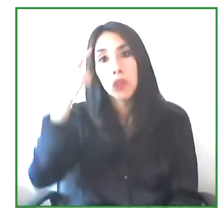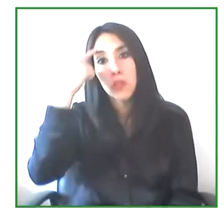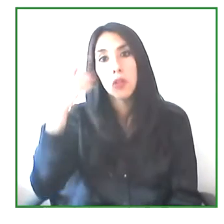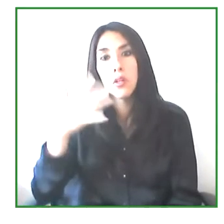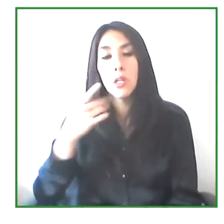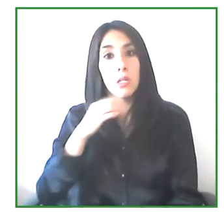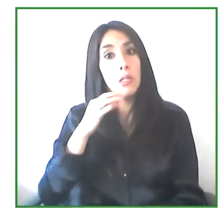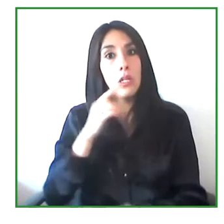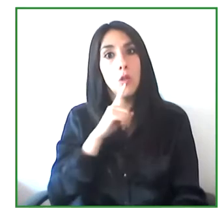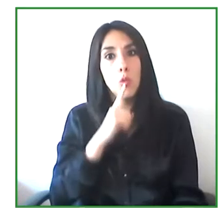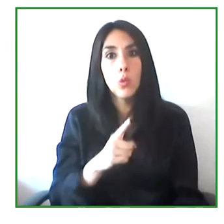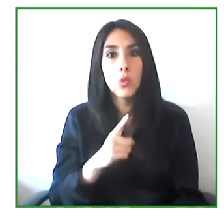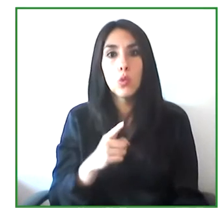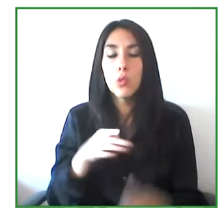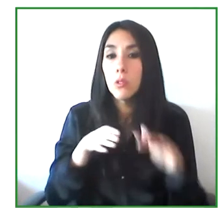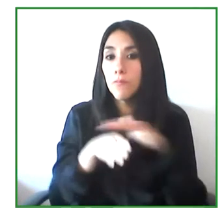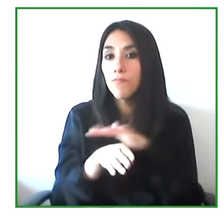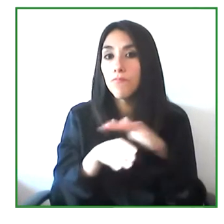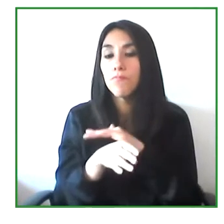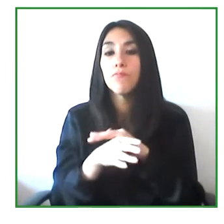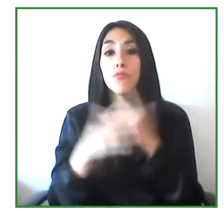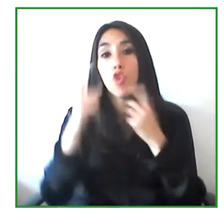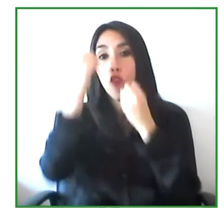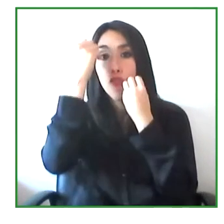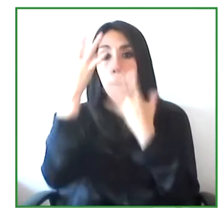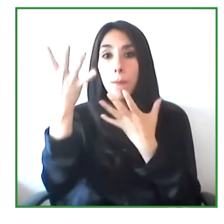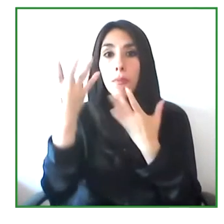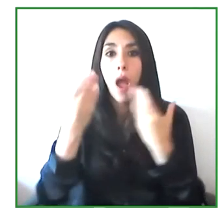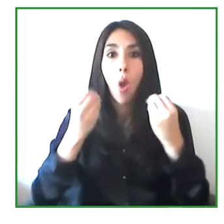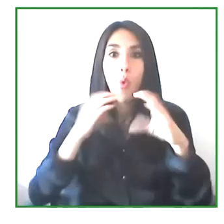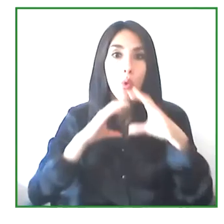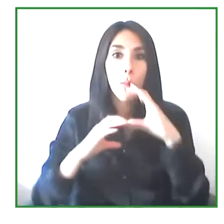to provide more access to communication information.